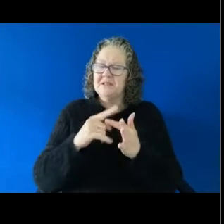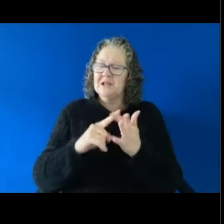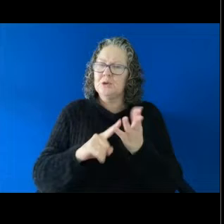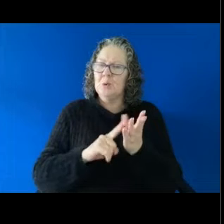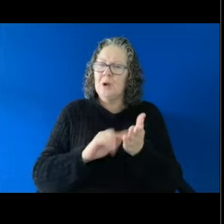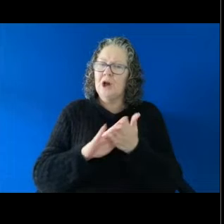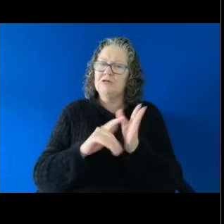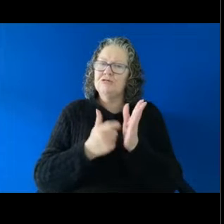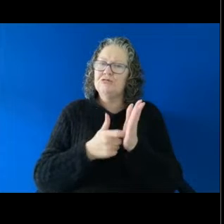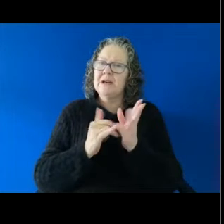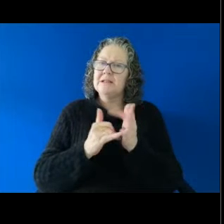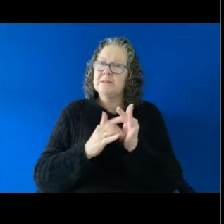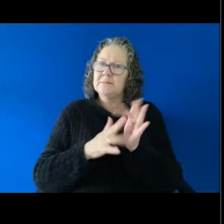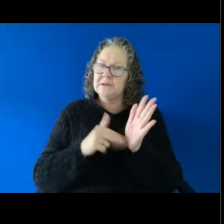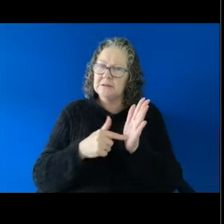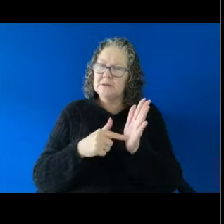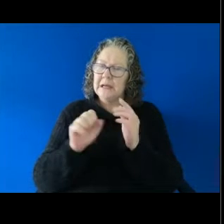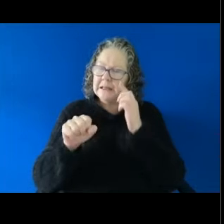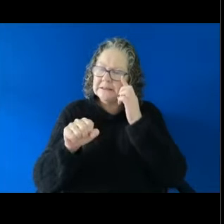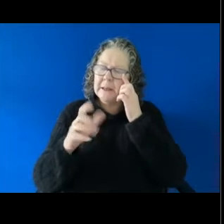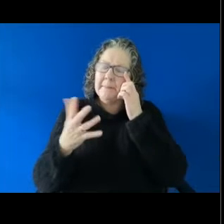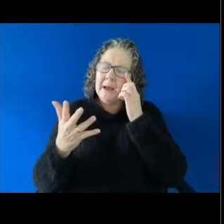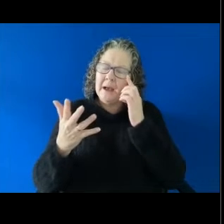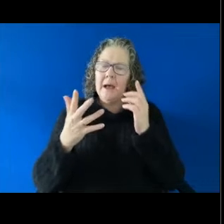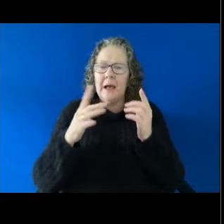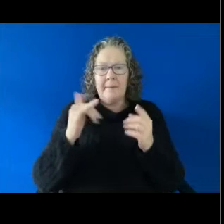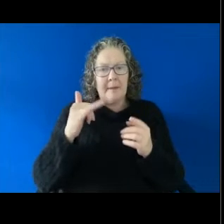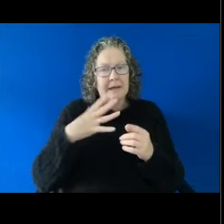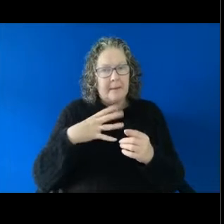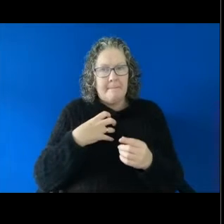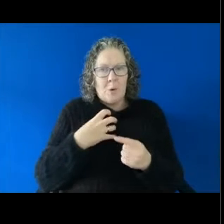Some of the things we would probably need more information to know whether